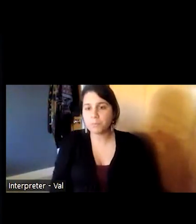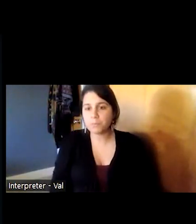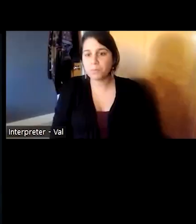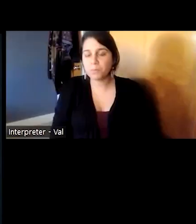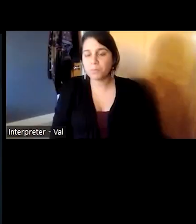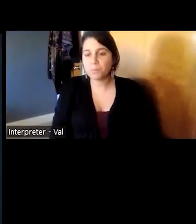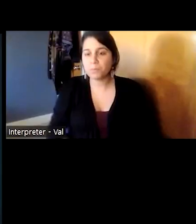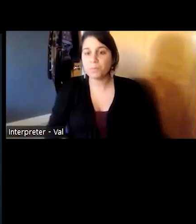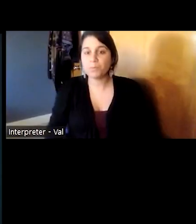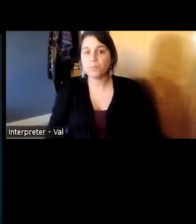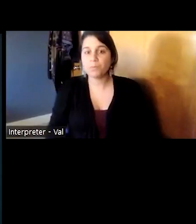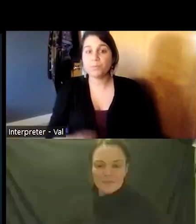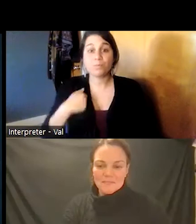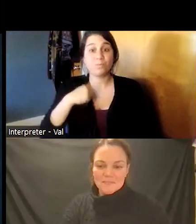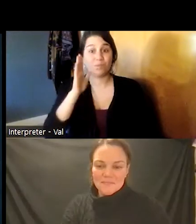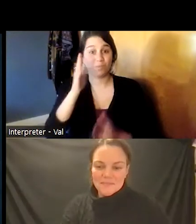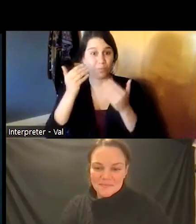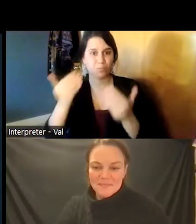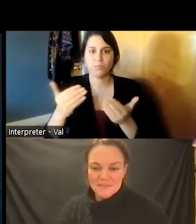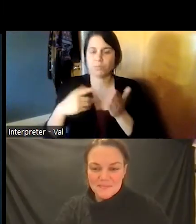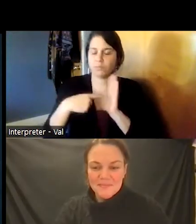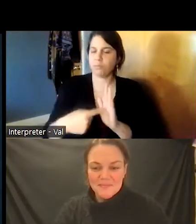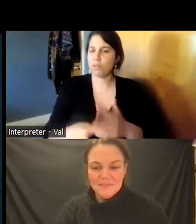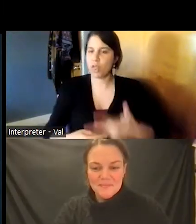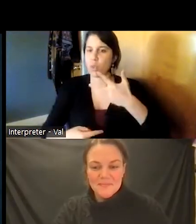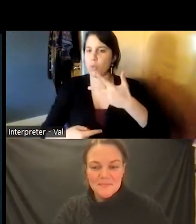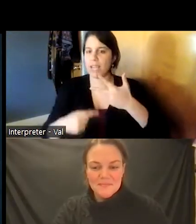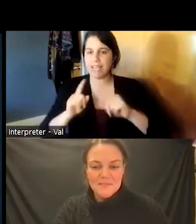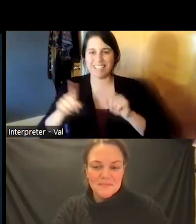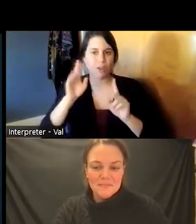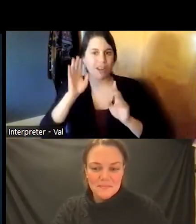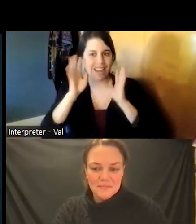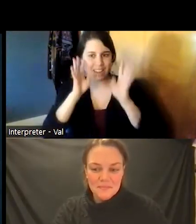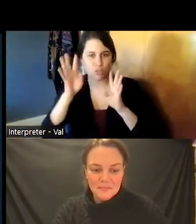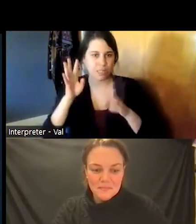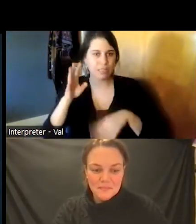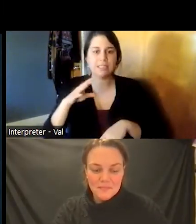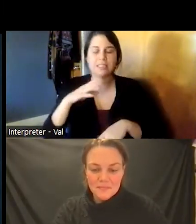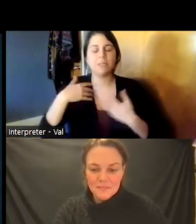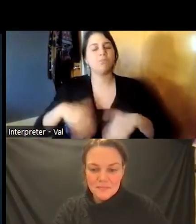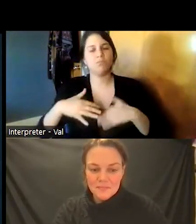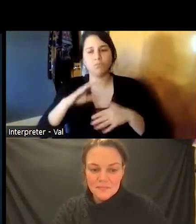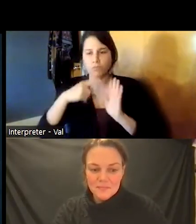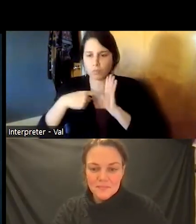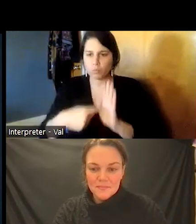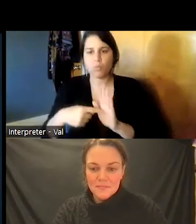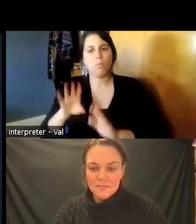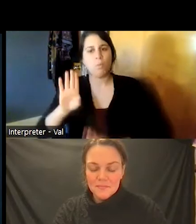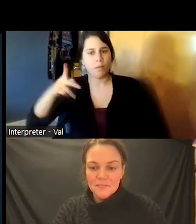i'm going to highlight three innovations that really embodies the biopsychosocial model in